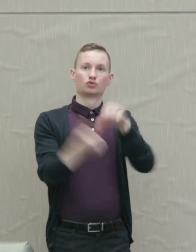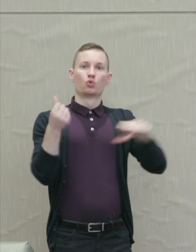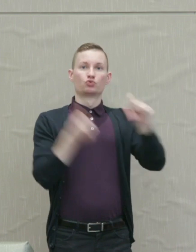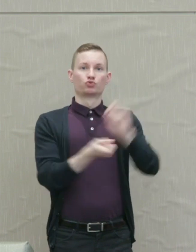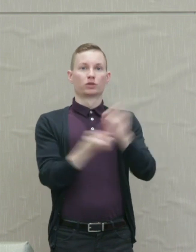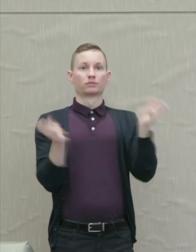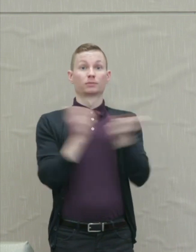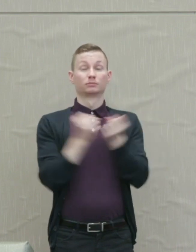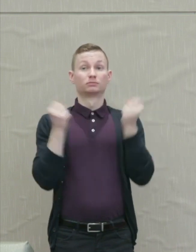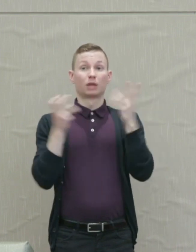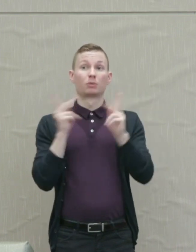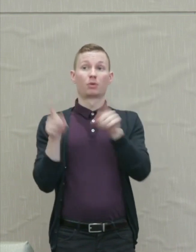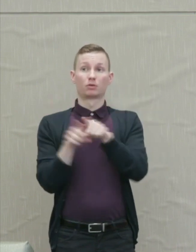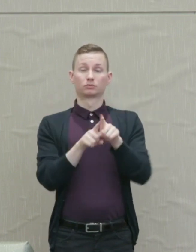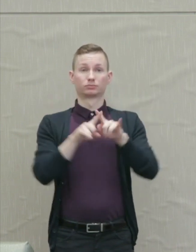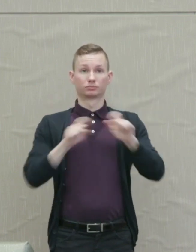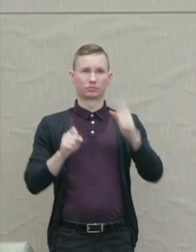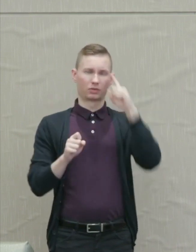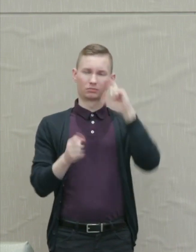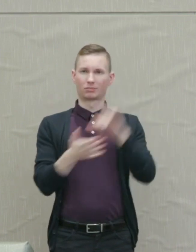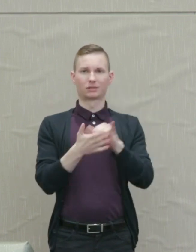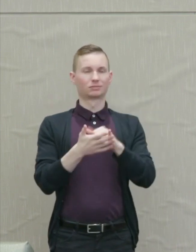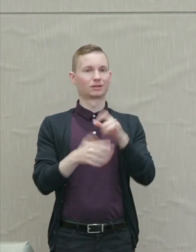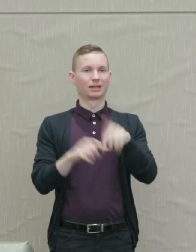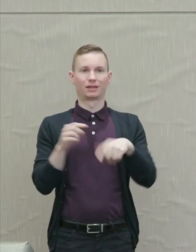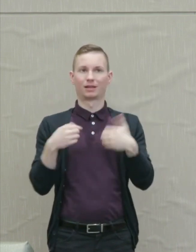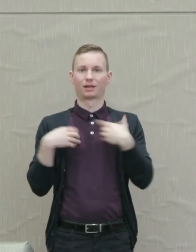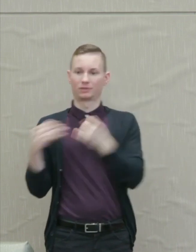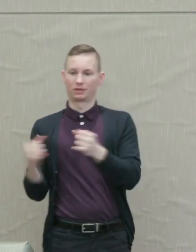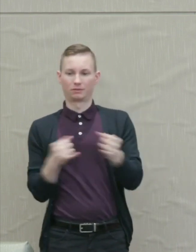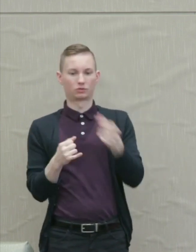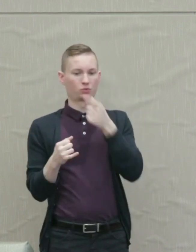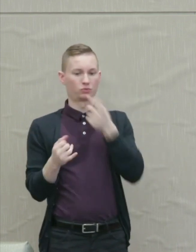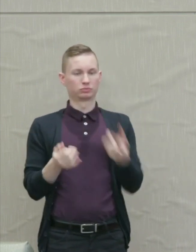Many people also believe that it's impossible for individuals to stand up for their own